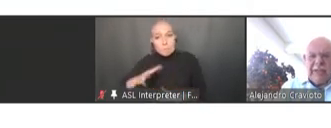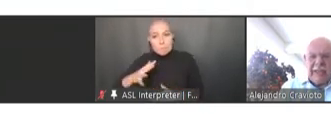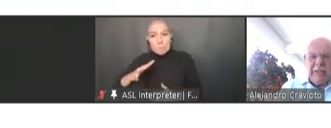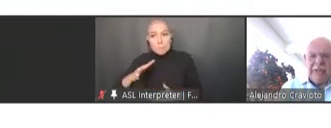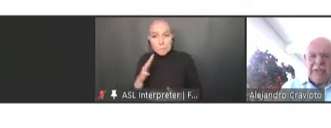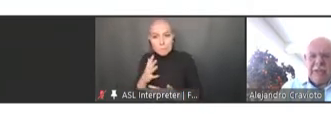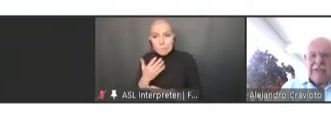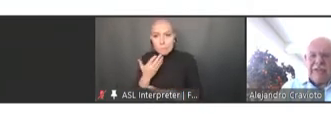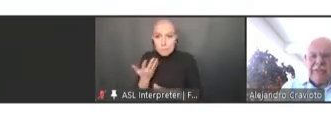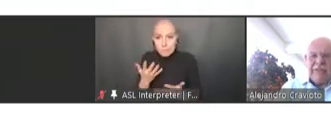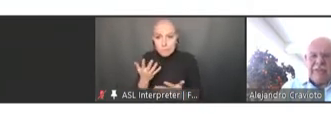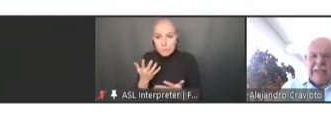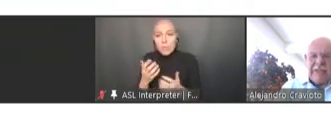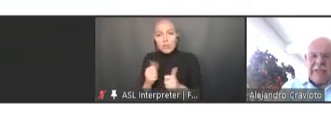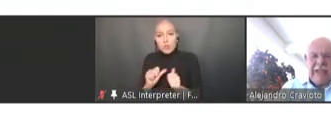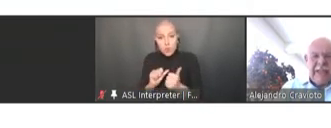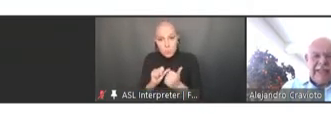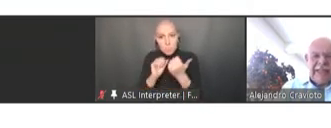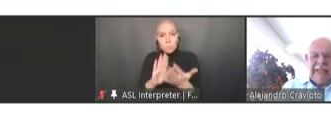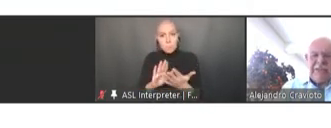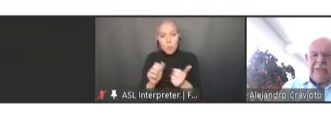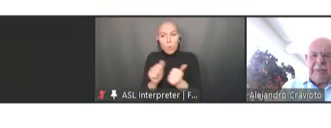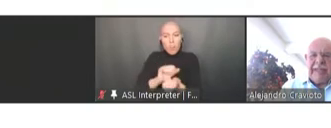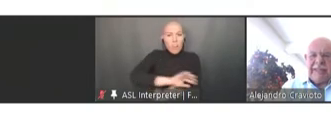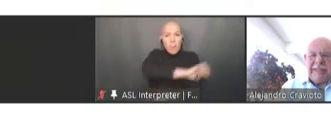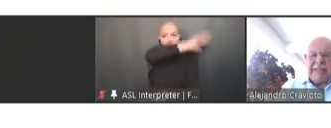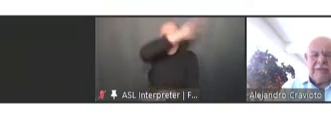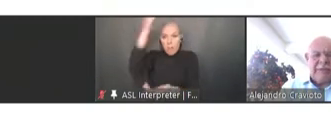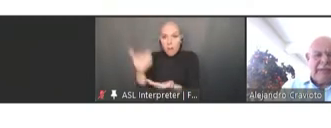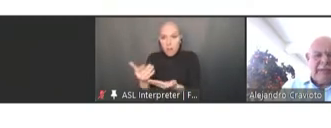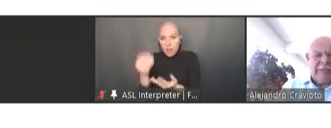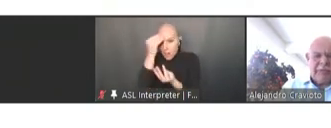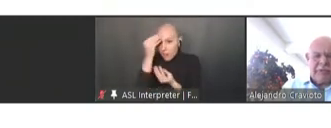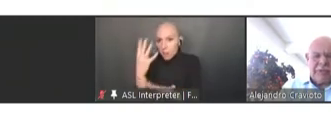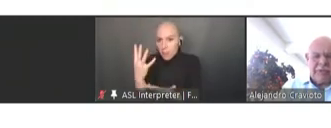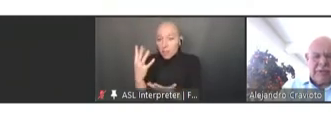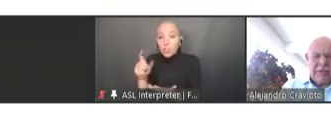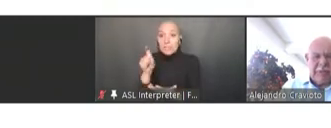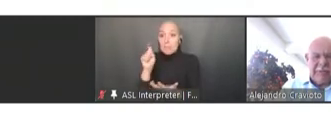a huge amount of information that needs to be assessed to be able to control the problem.